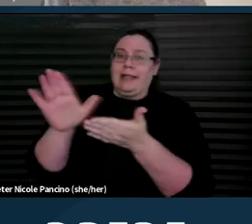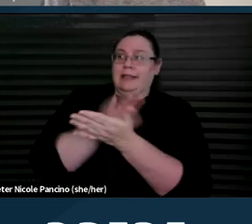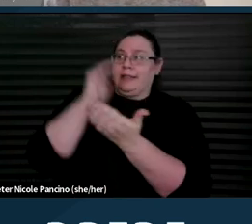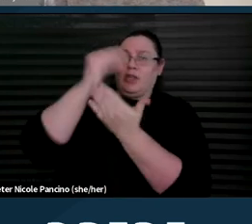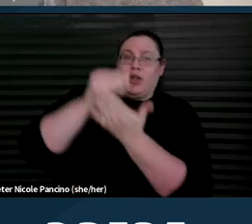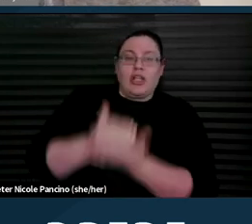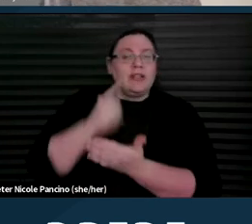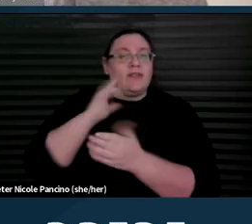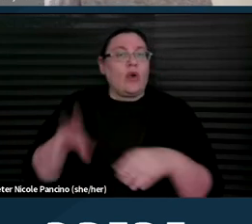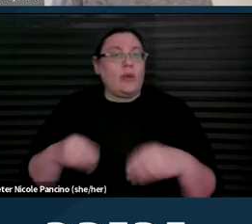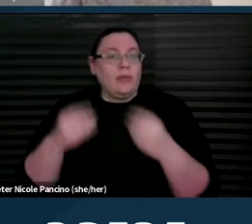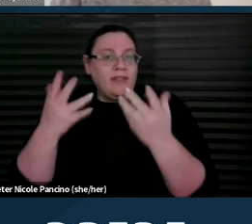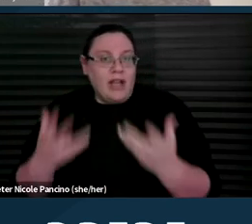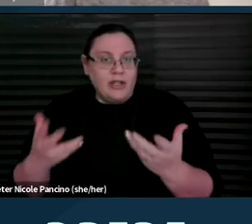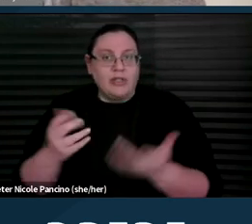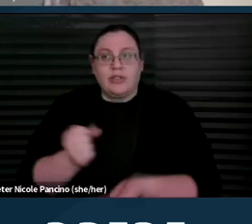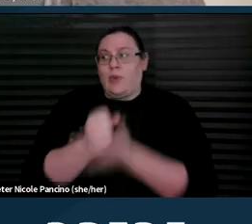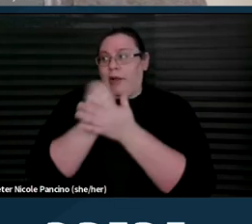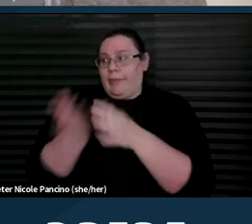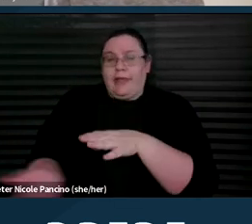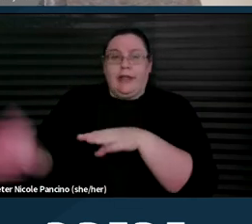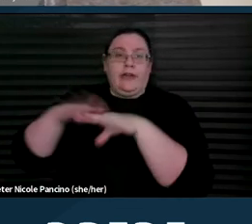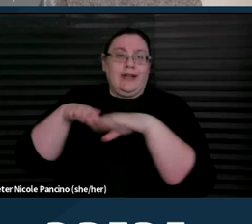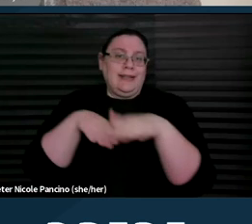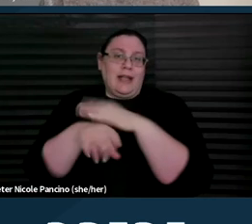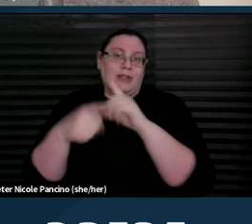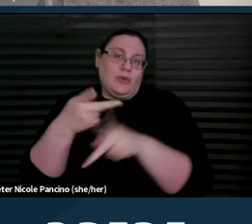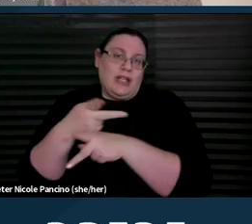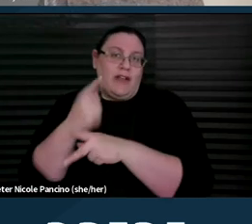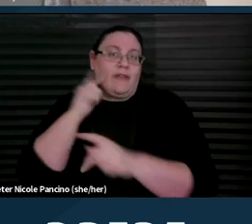to help increase access to care for people with disabilities.